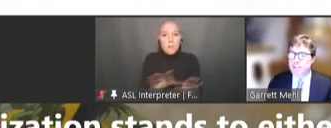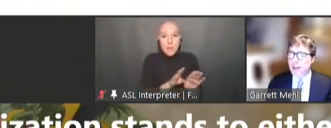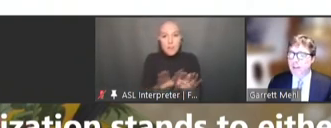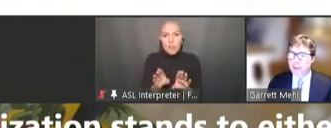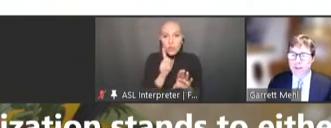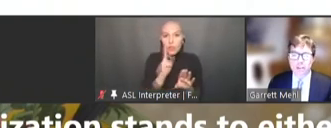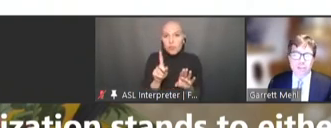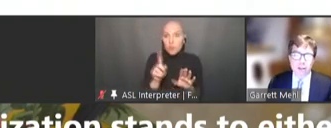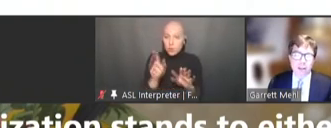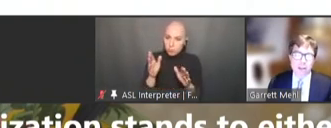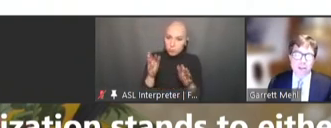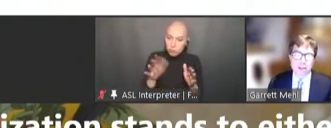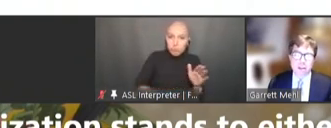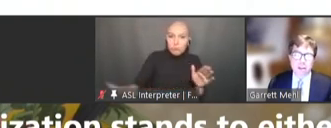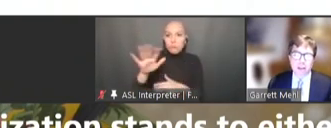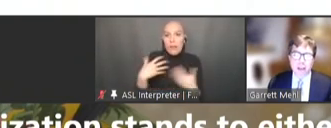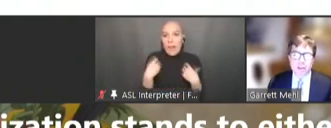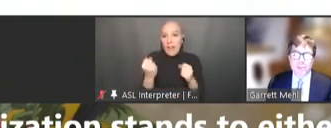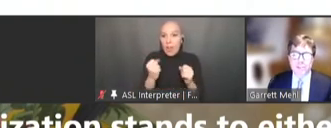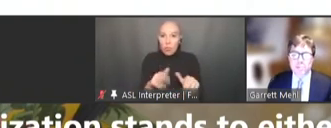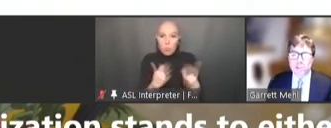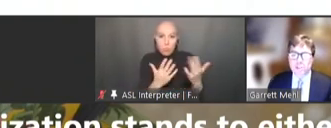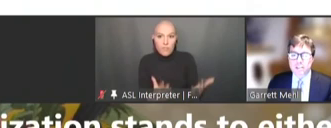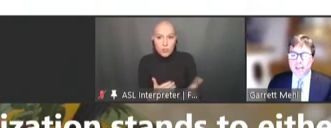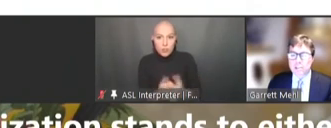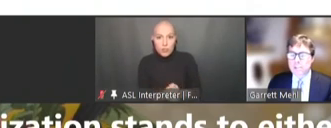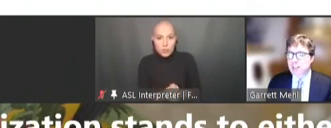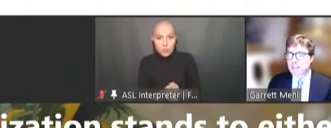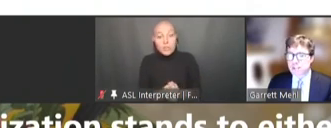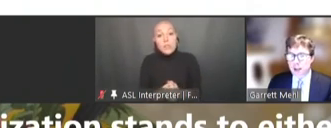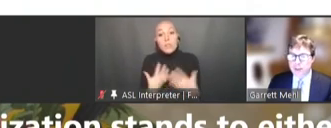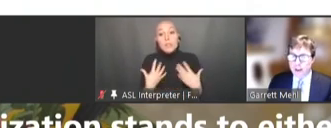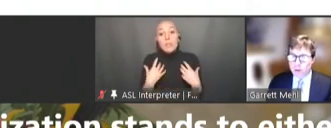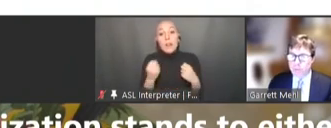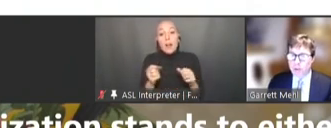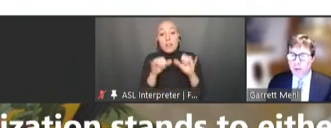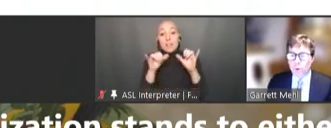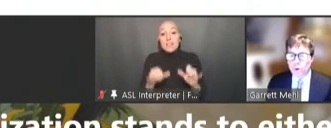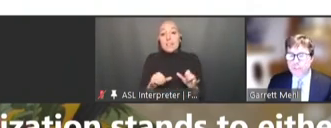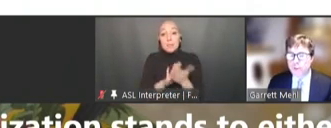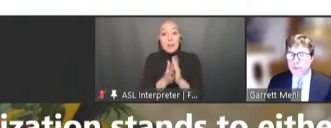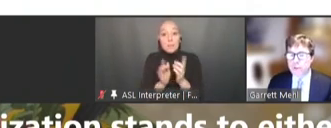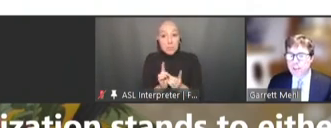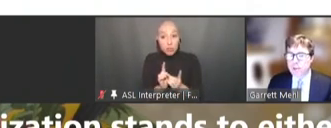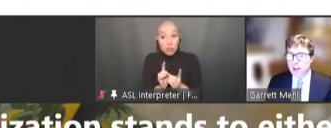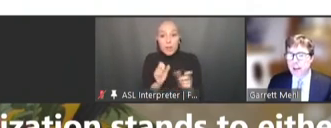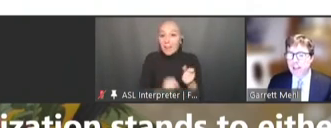health-care delivery. Health system digitalization stands to either help or further hinder guideline